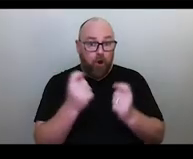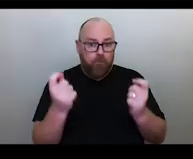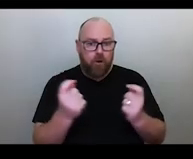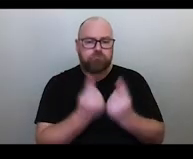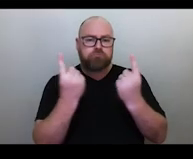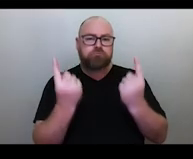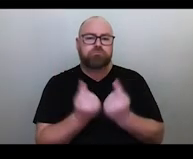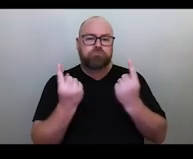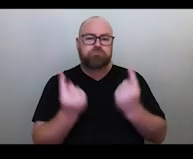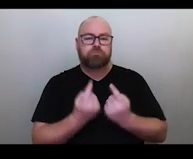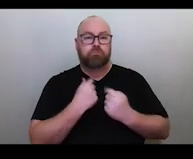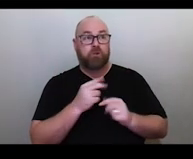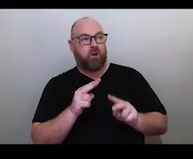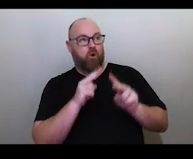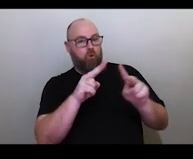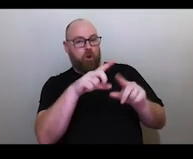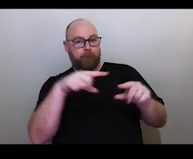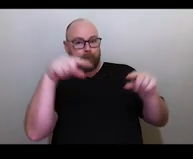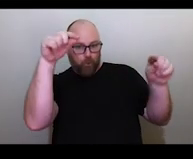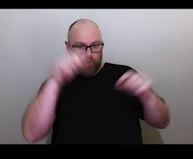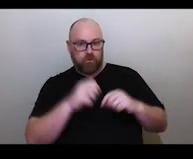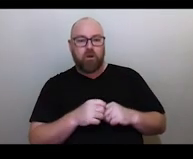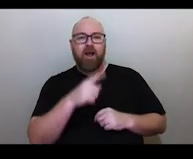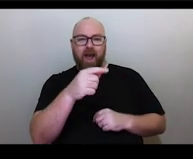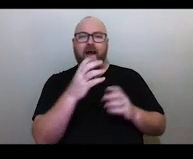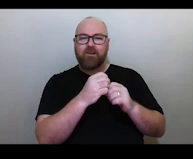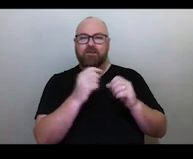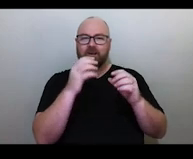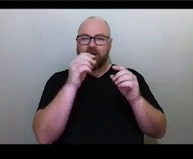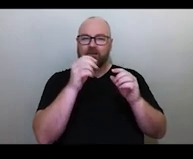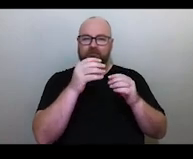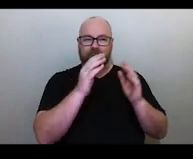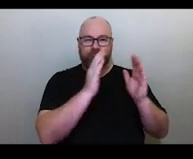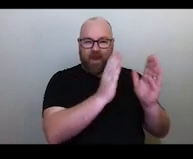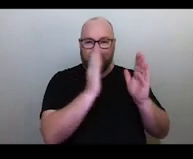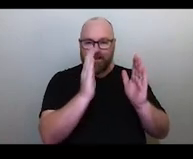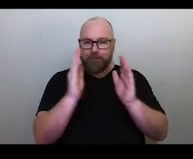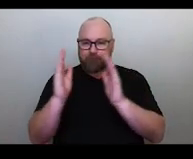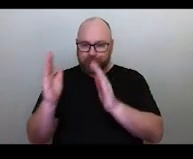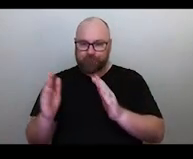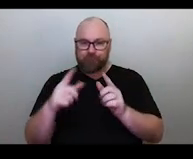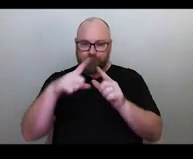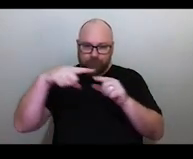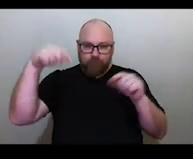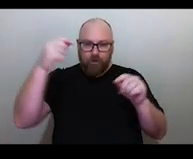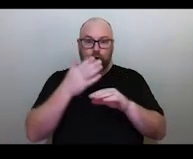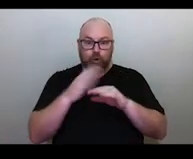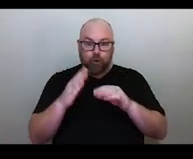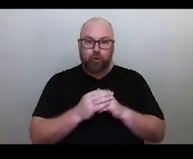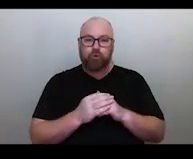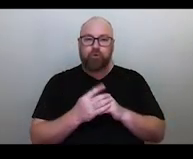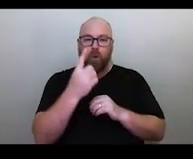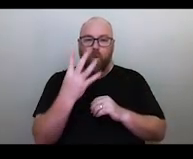Of course, we look at the moon and we notice it goes through phases. It goes from a new moon to a first quarter moon, begins